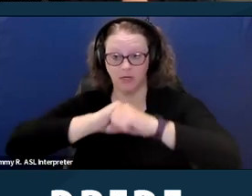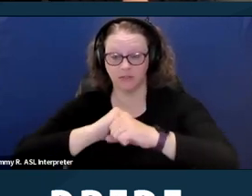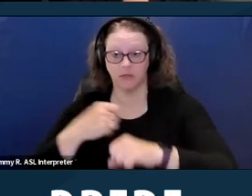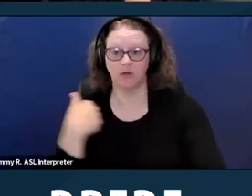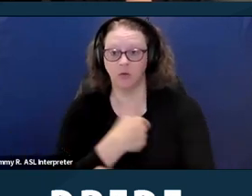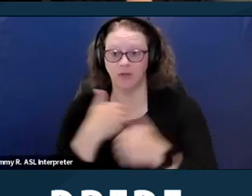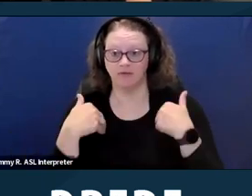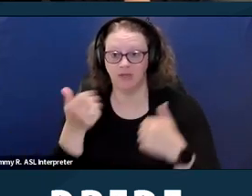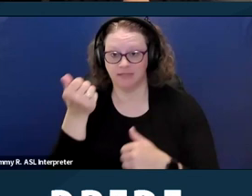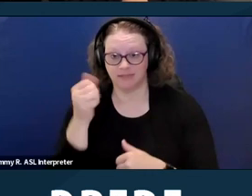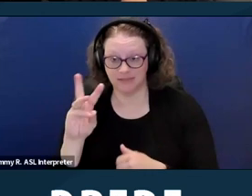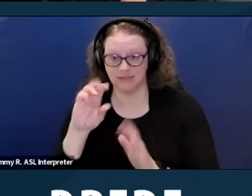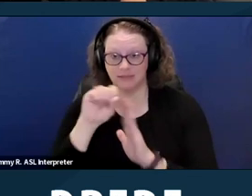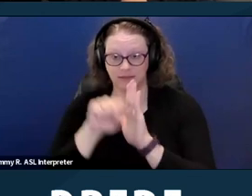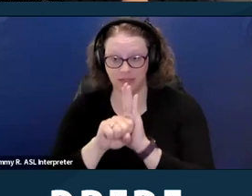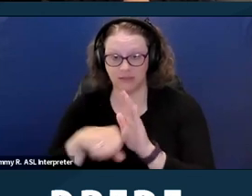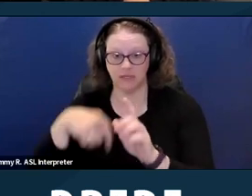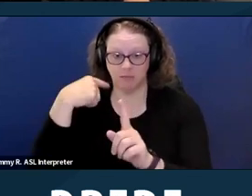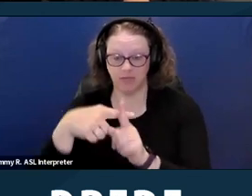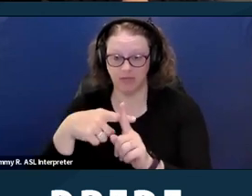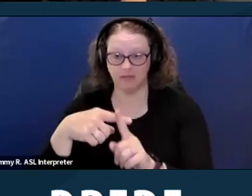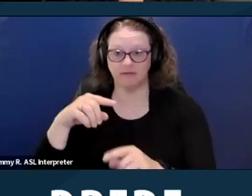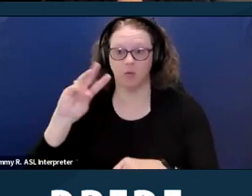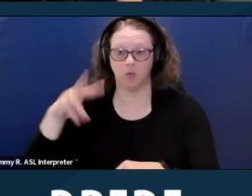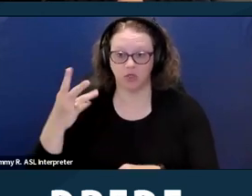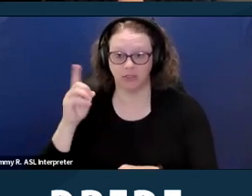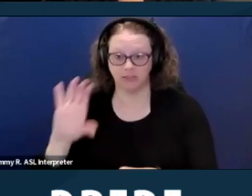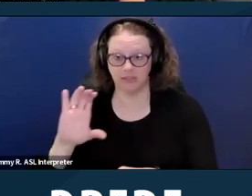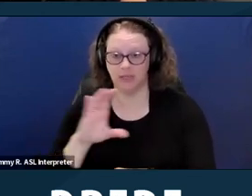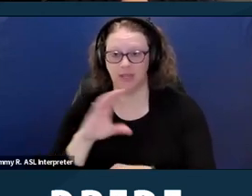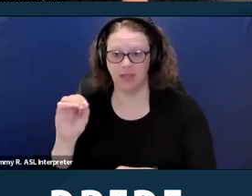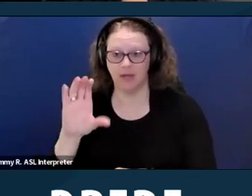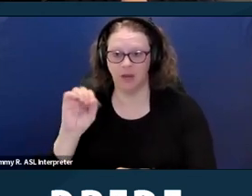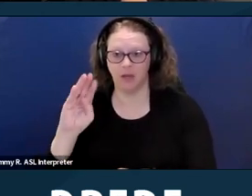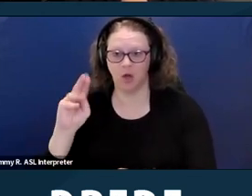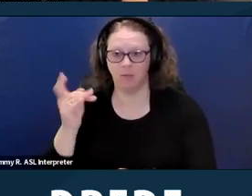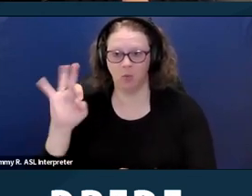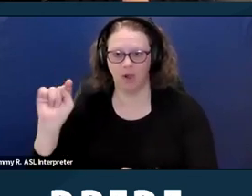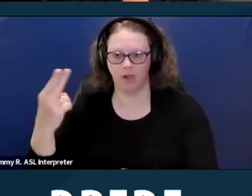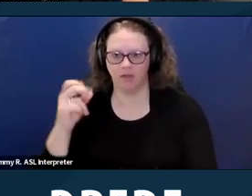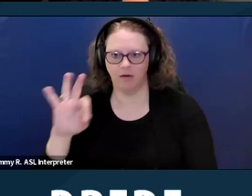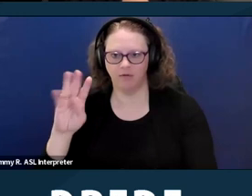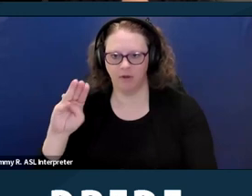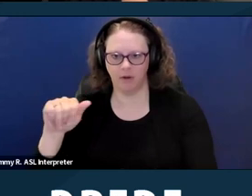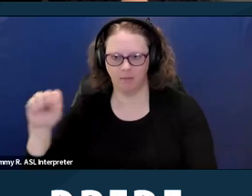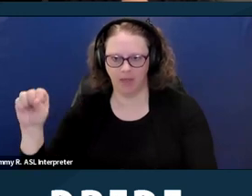in addition to the District of Columbia and the Commonwealth of Massachusetts prohibit,